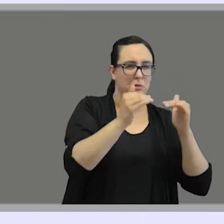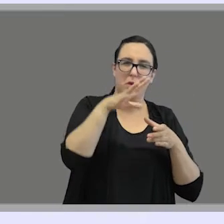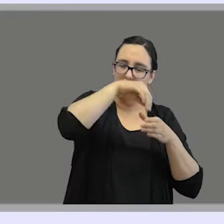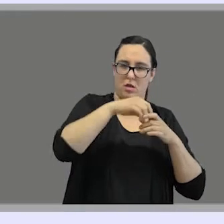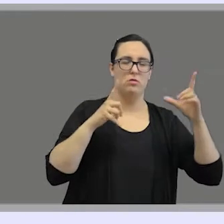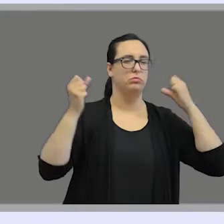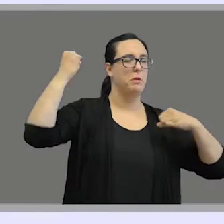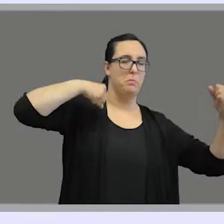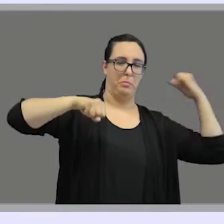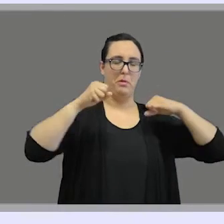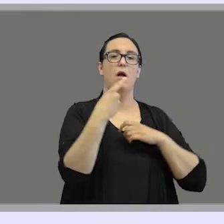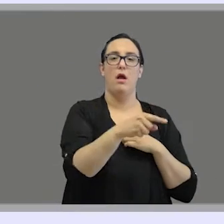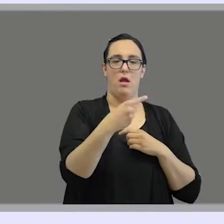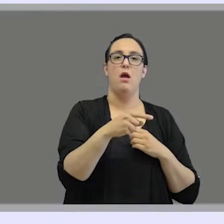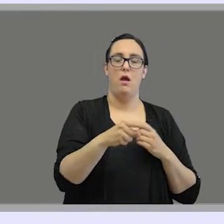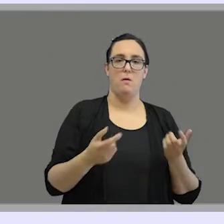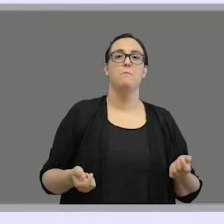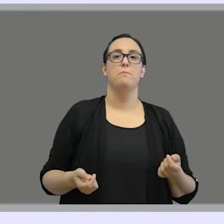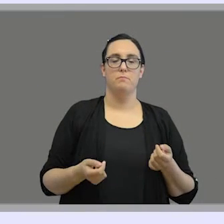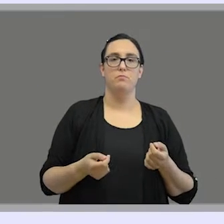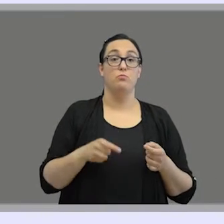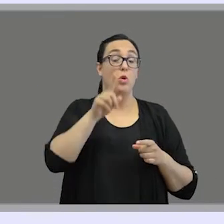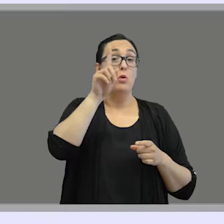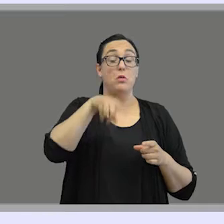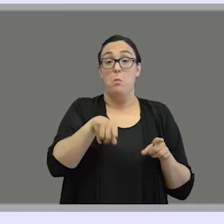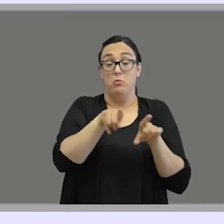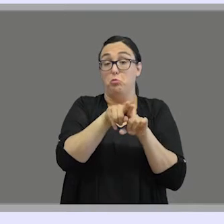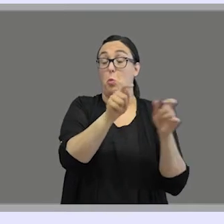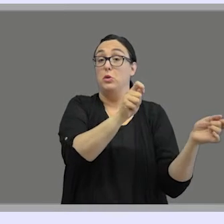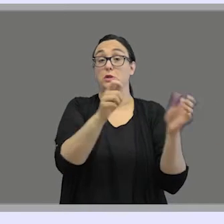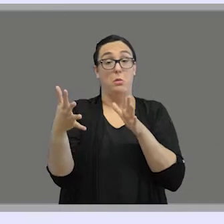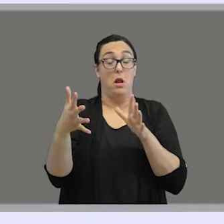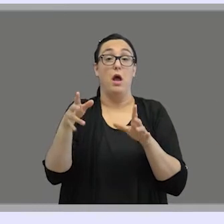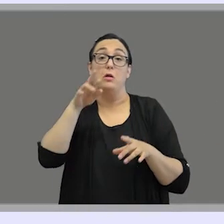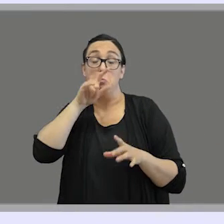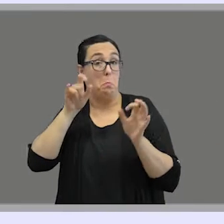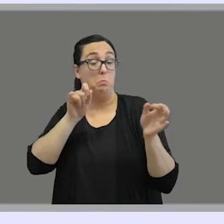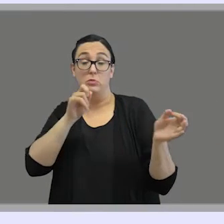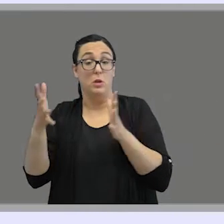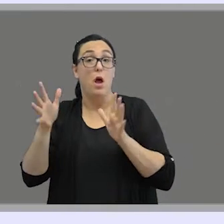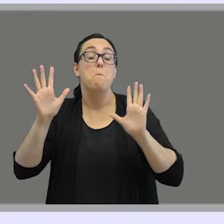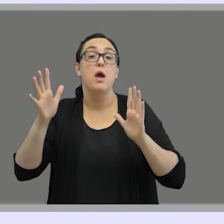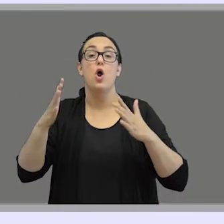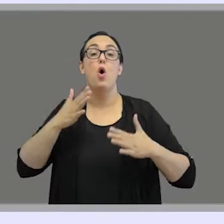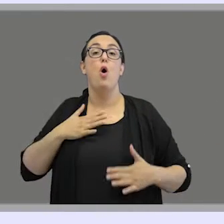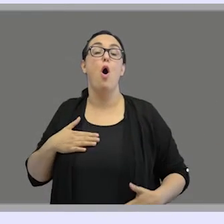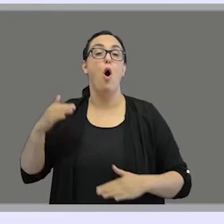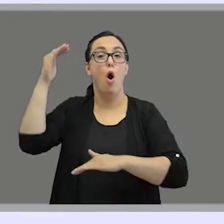For example, this is similar to what happens with spoken languages, but the body parts involved are different.